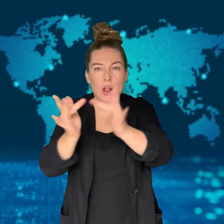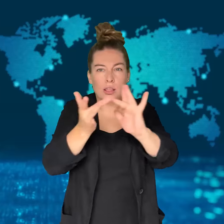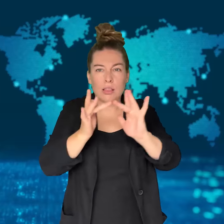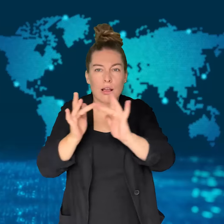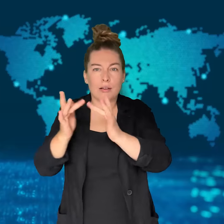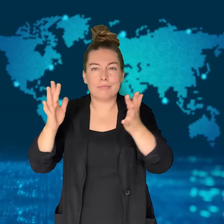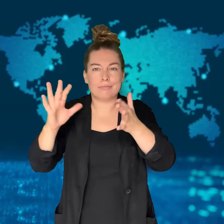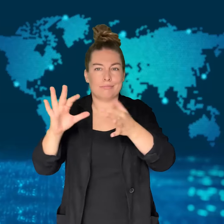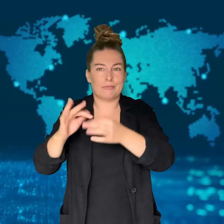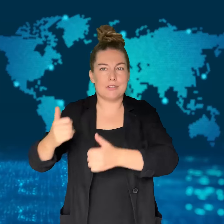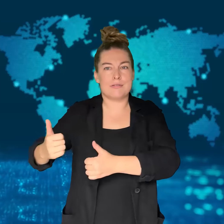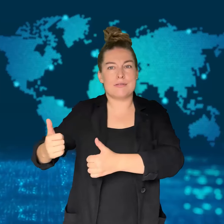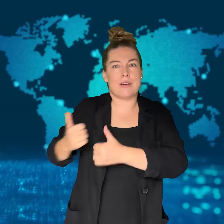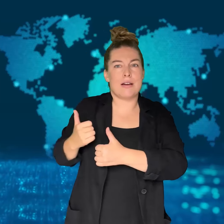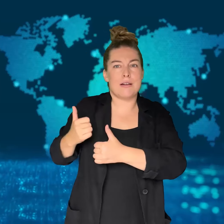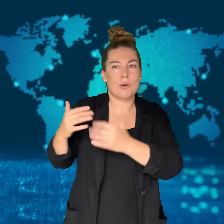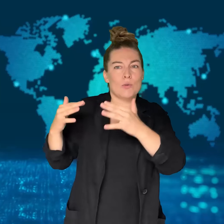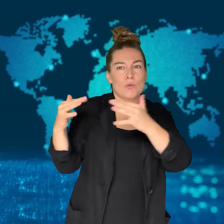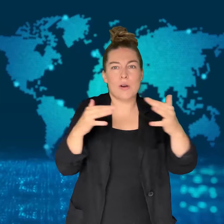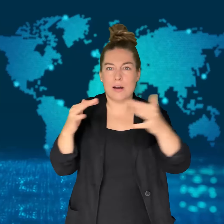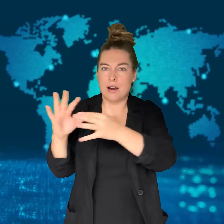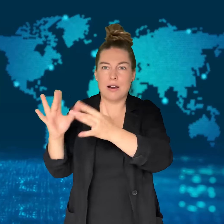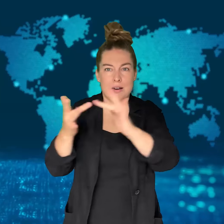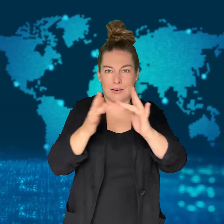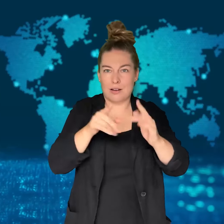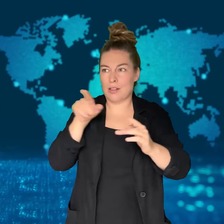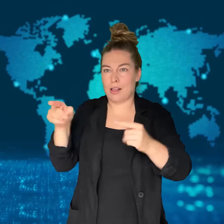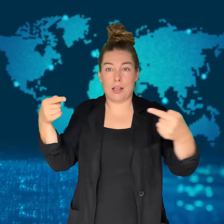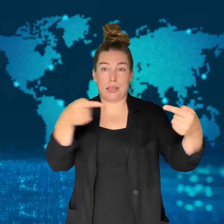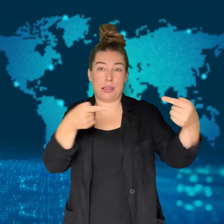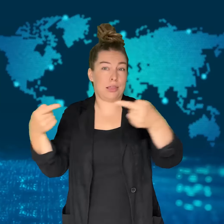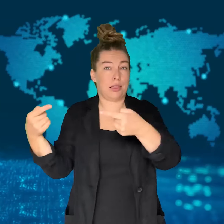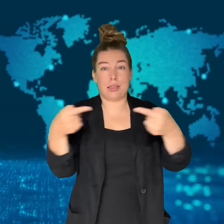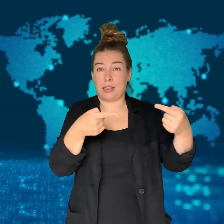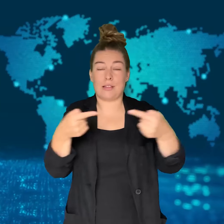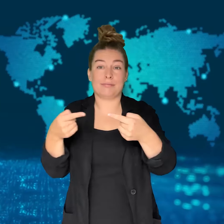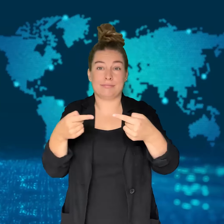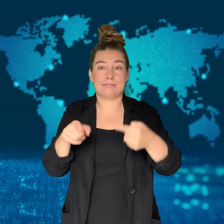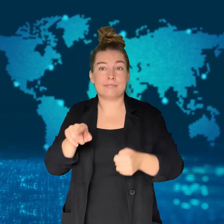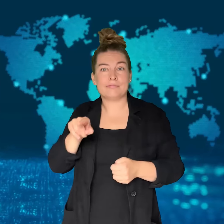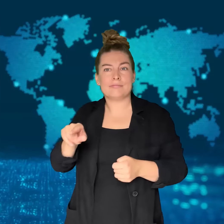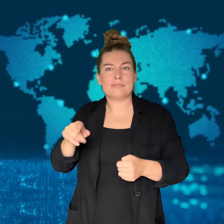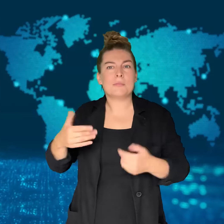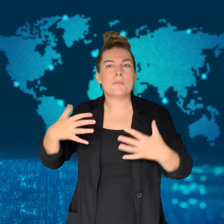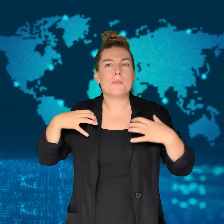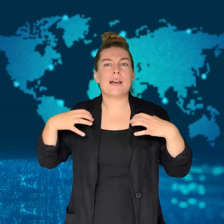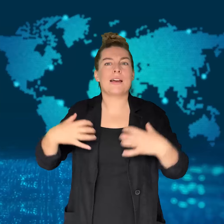accused of having militant links.